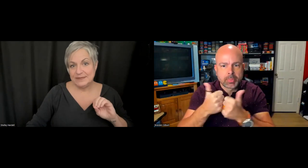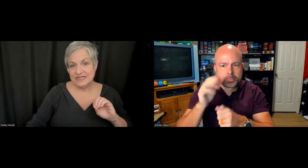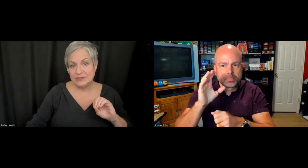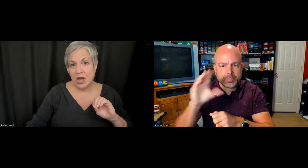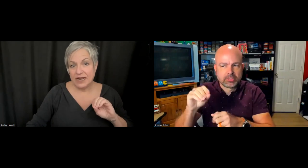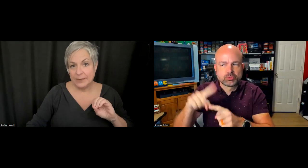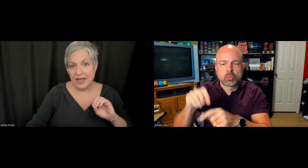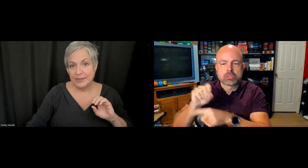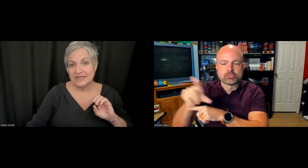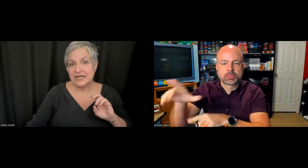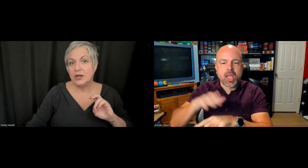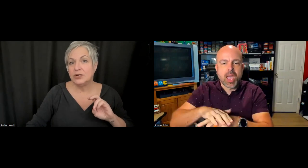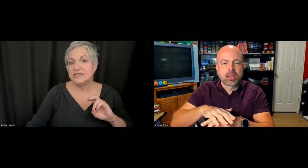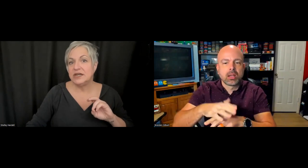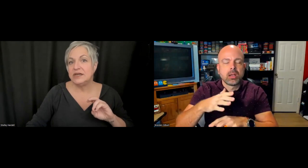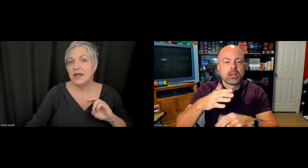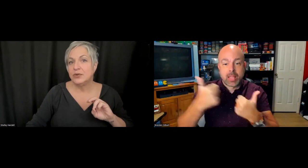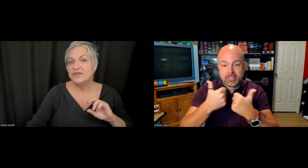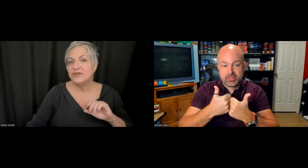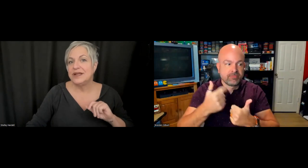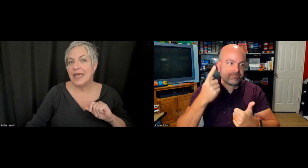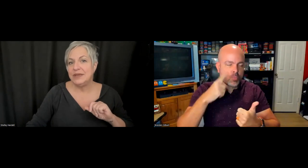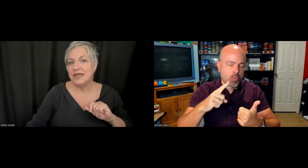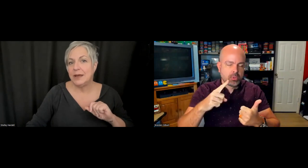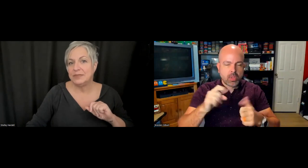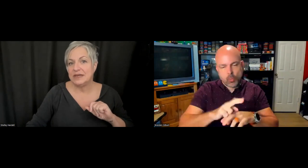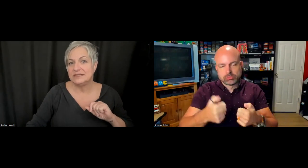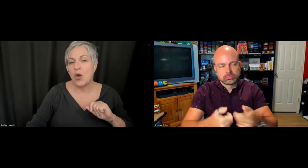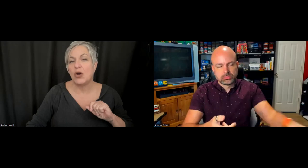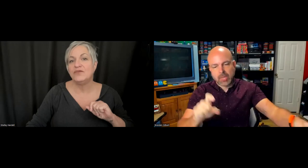some time talking about, because I've noticed a number of different gaming companies are